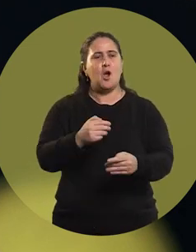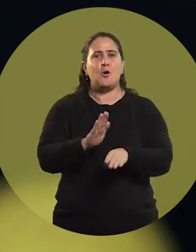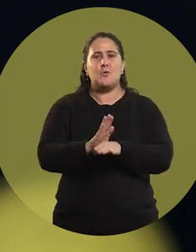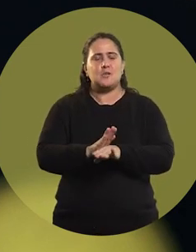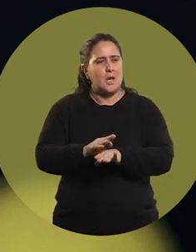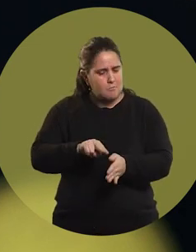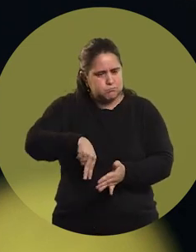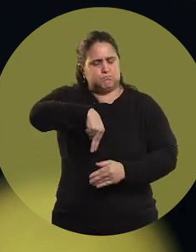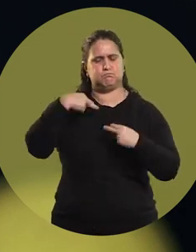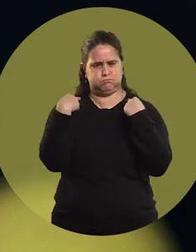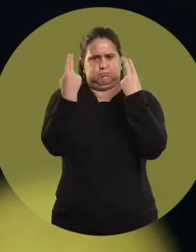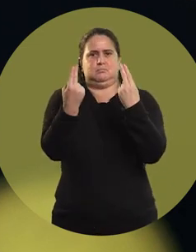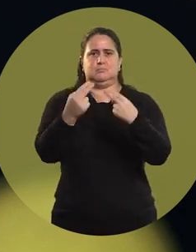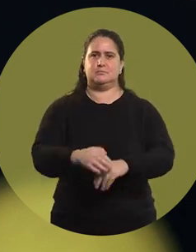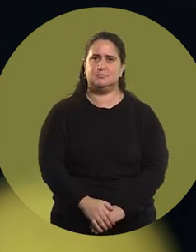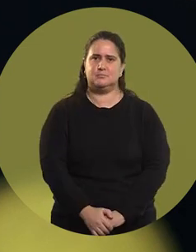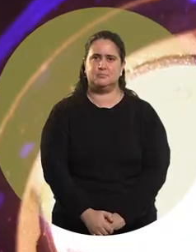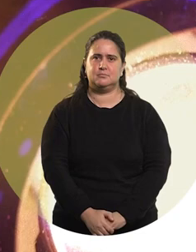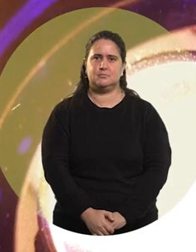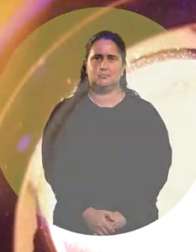It's like standing on your feet.